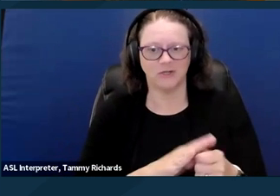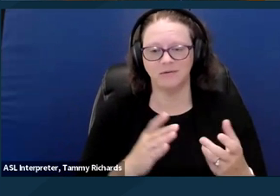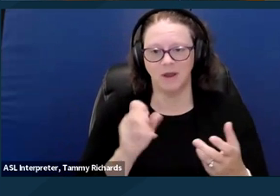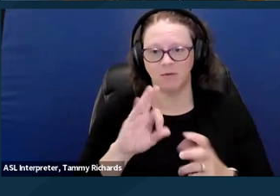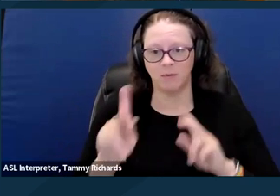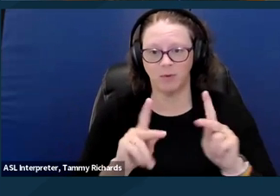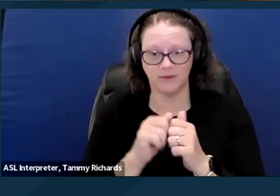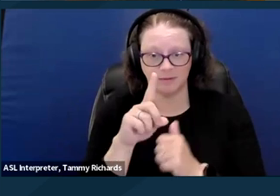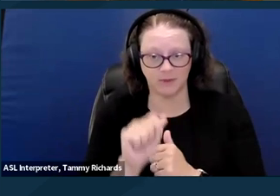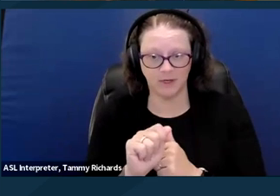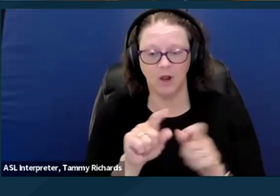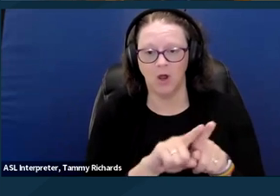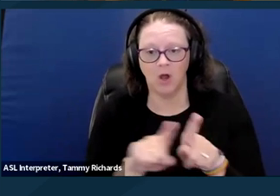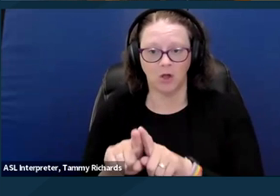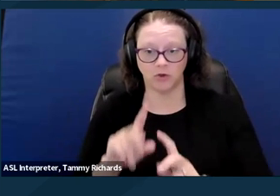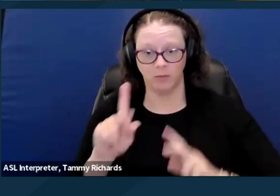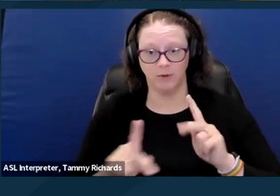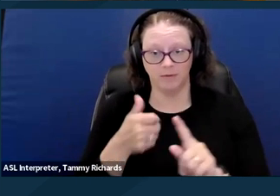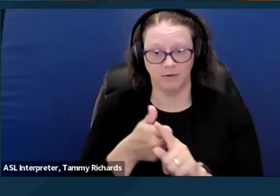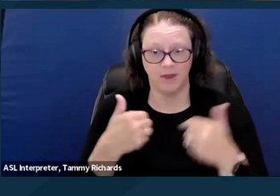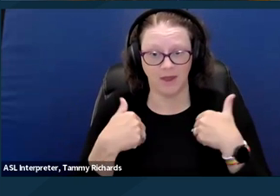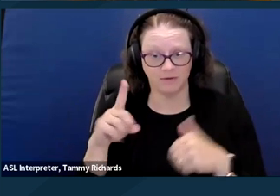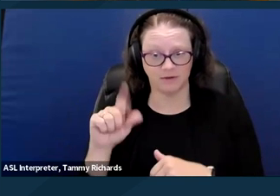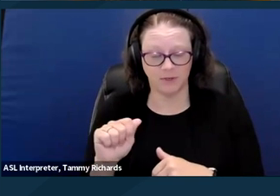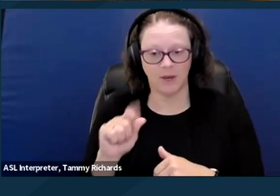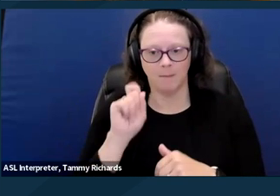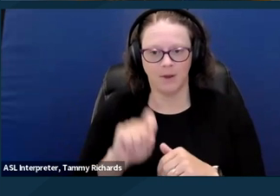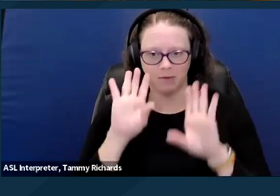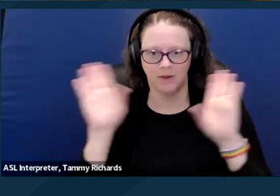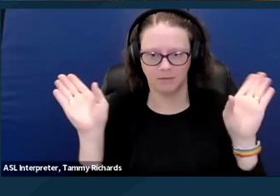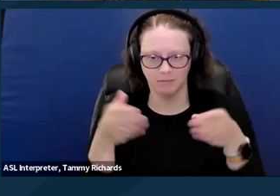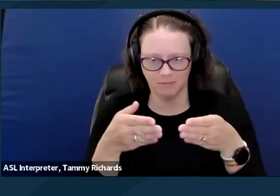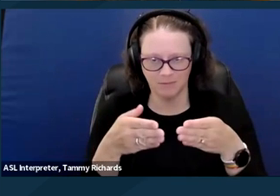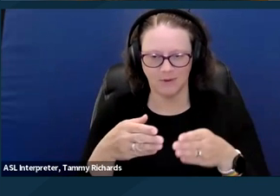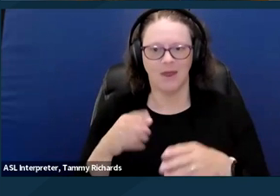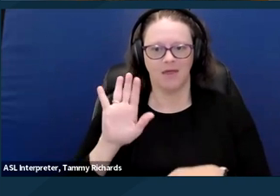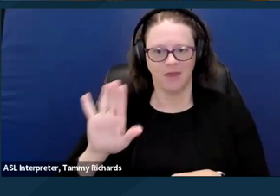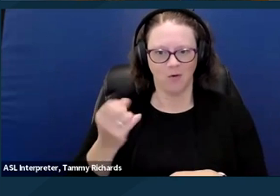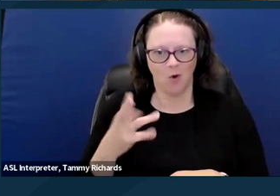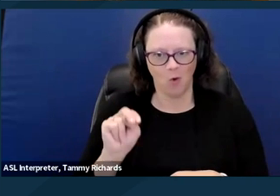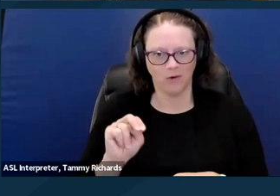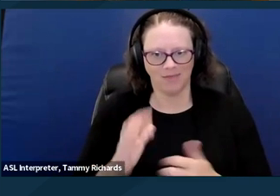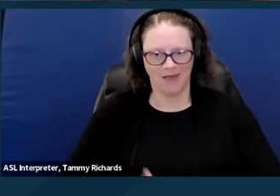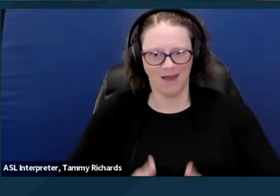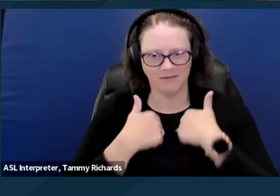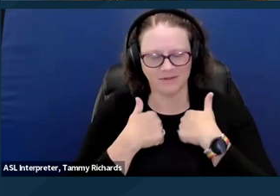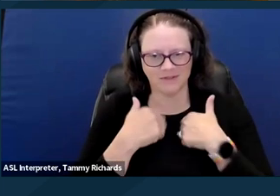means placing people with disabilities at the center of their own lives, and as the subjects of right based measures